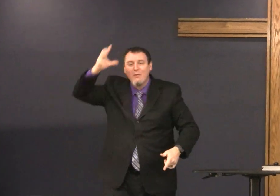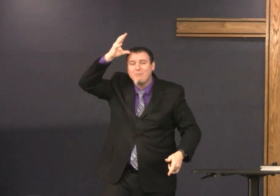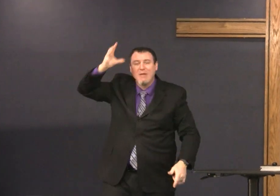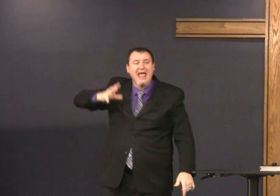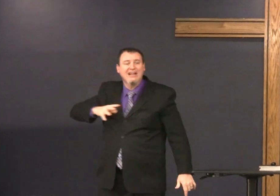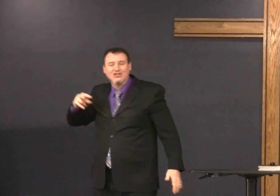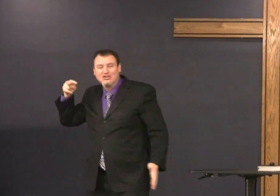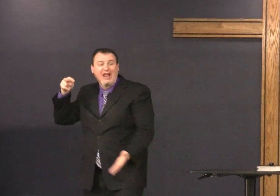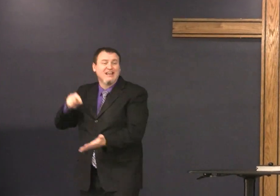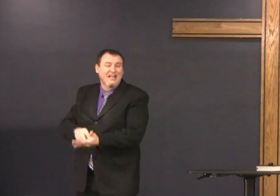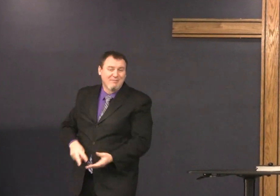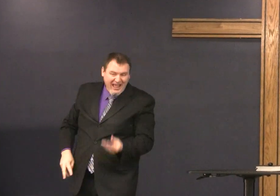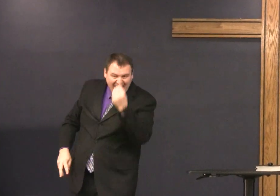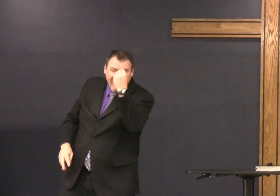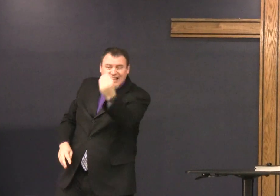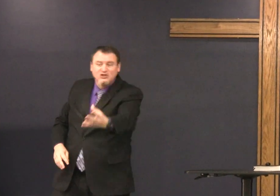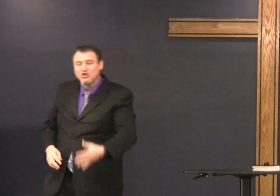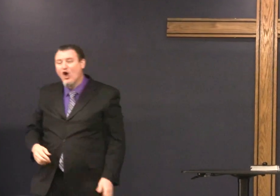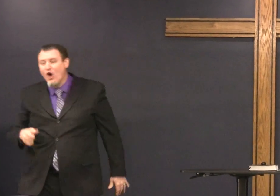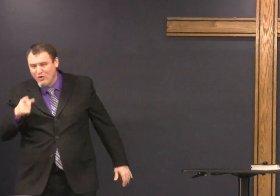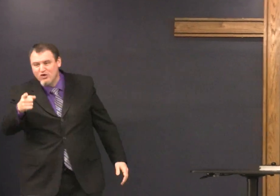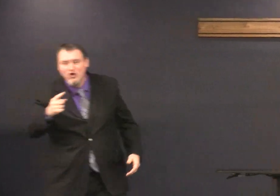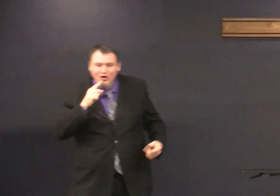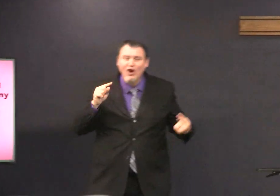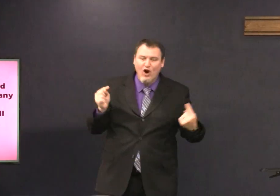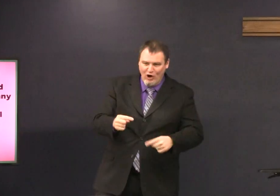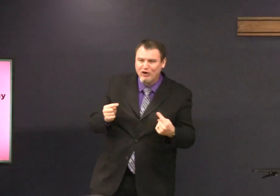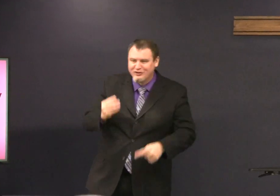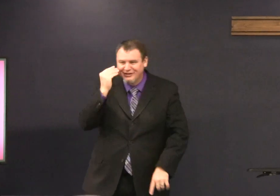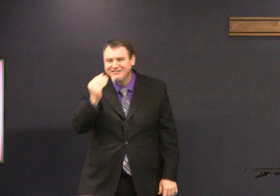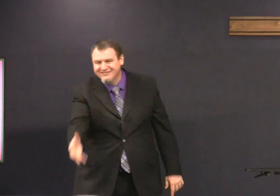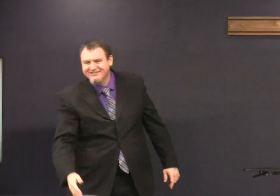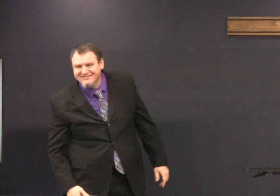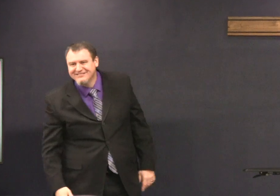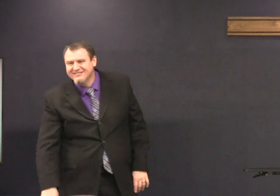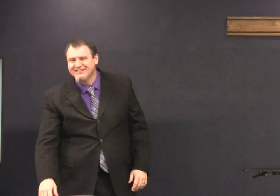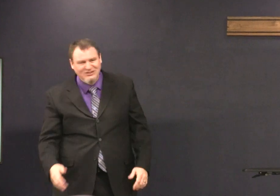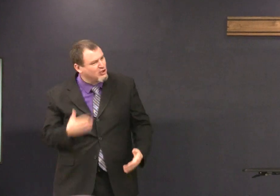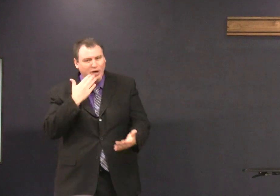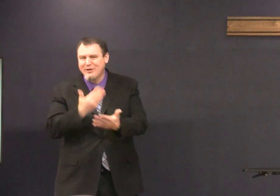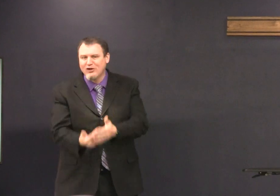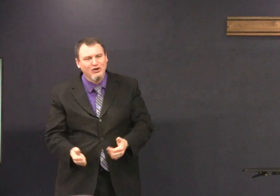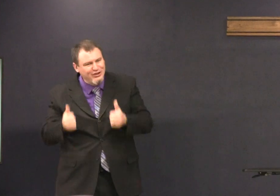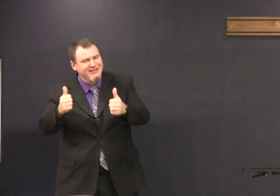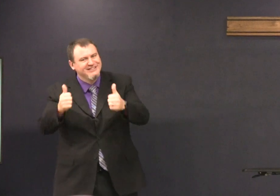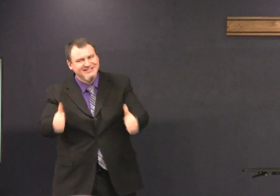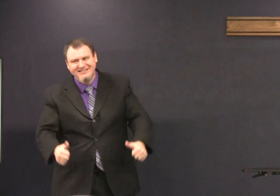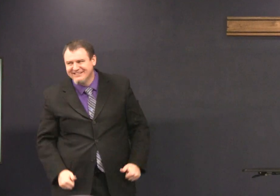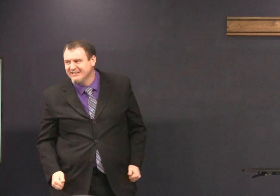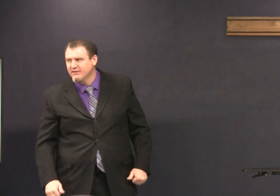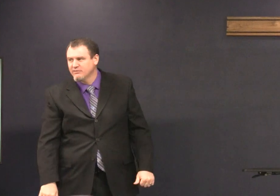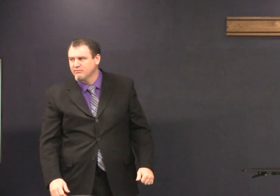then one of the old men stands up and tells you that it's going to hurt you too good job